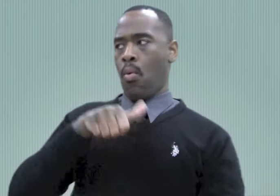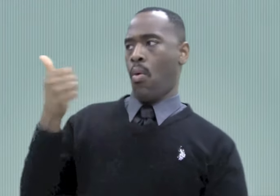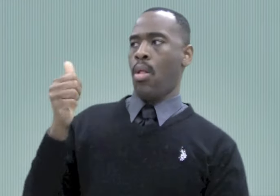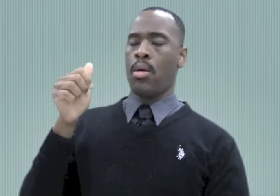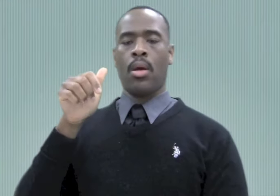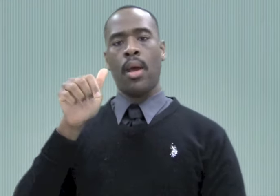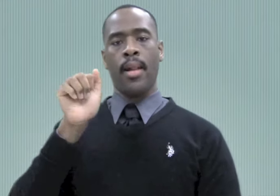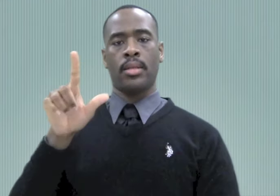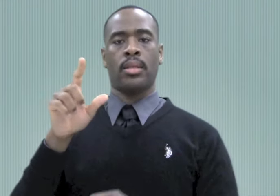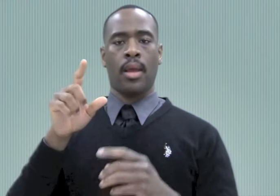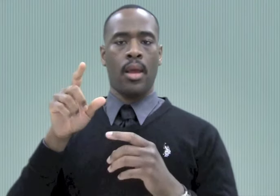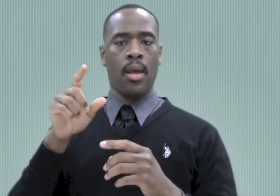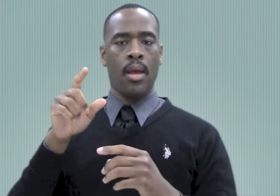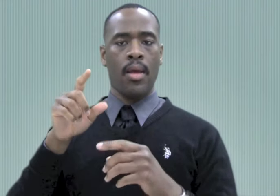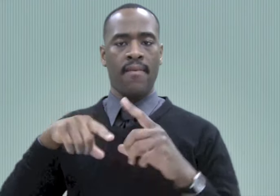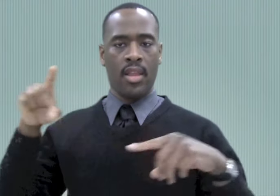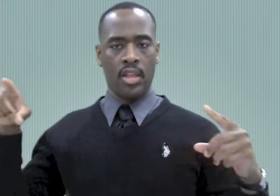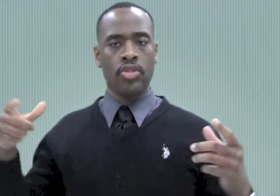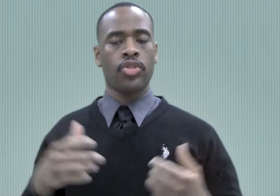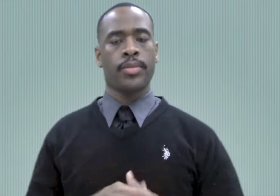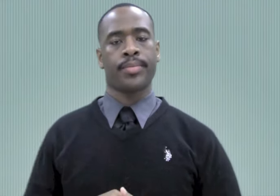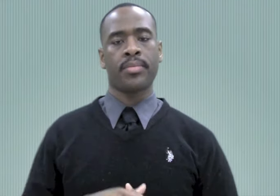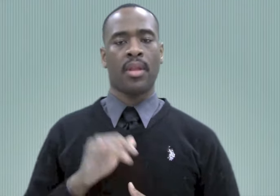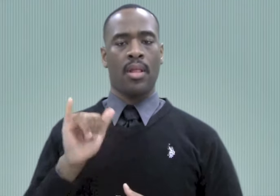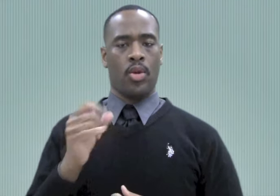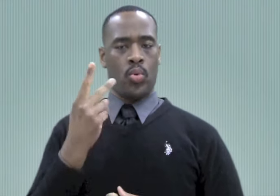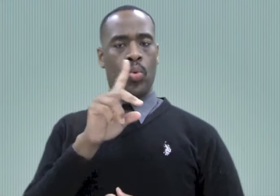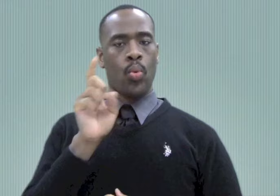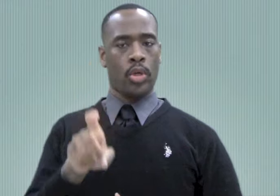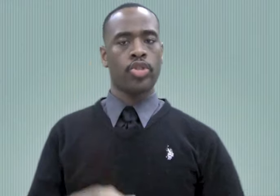other ASL variants. That is the other question.